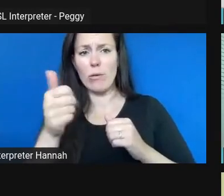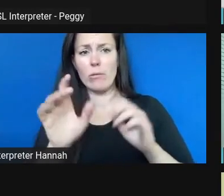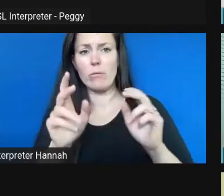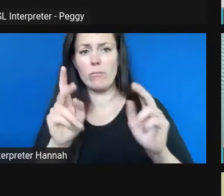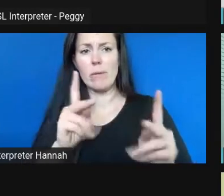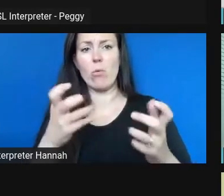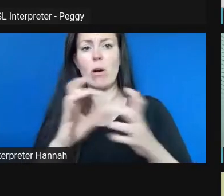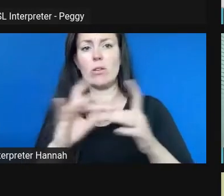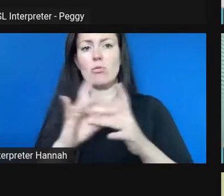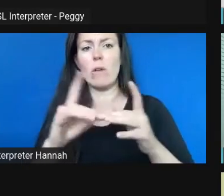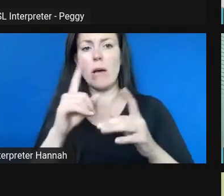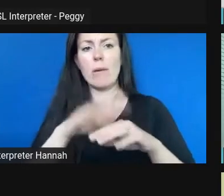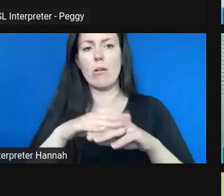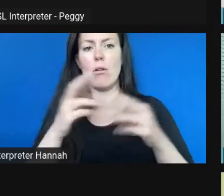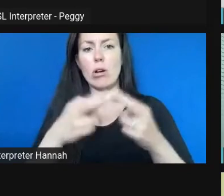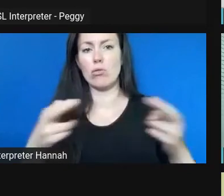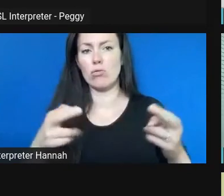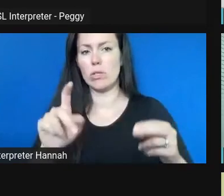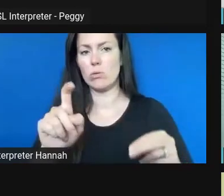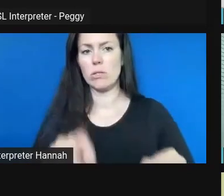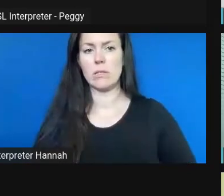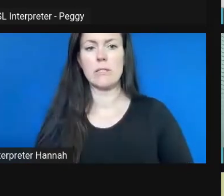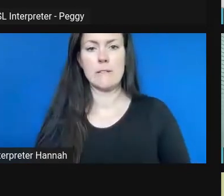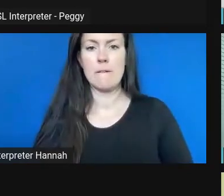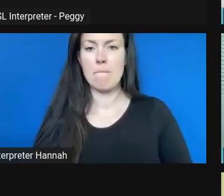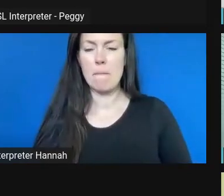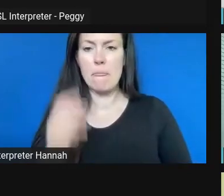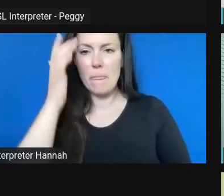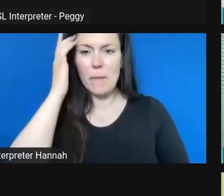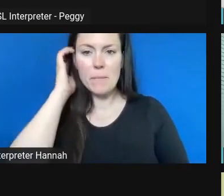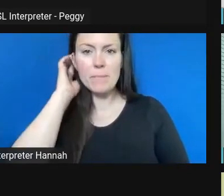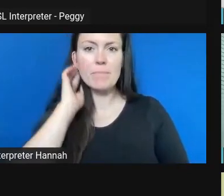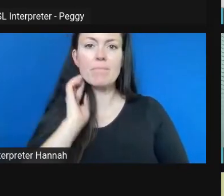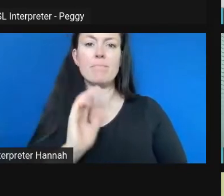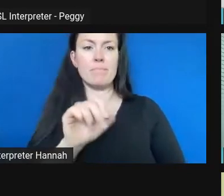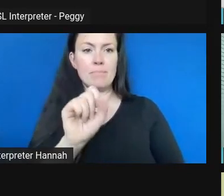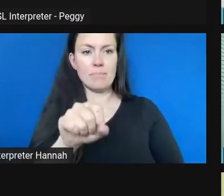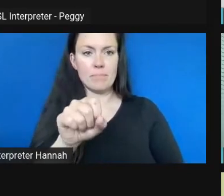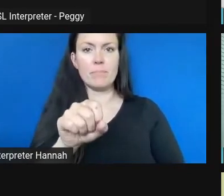Yeah, I'll just jump in really quickly.